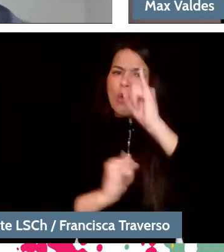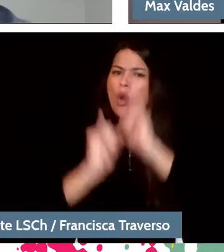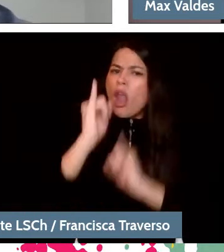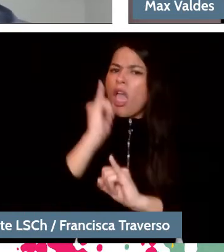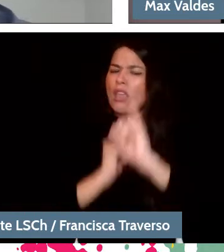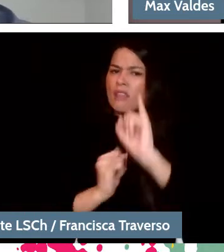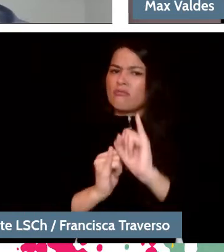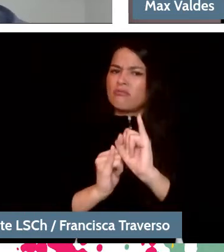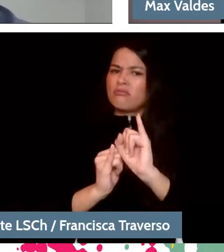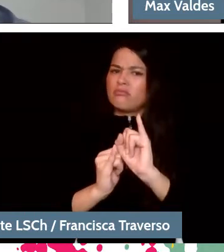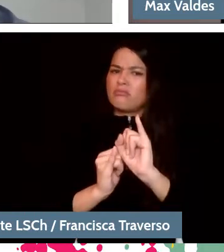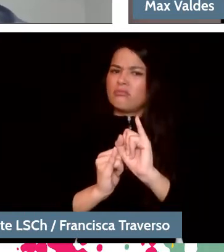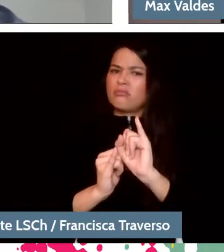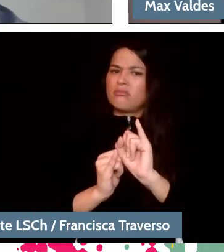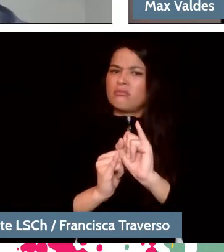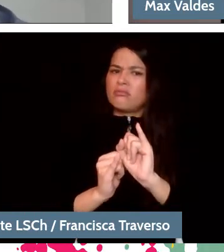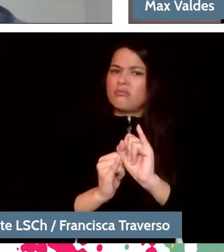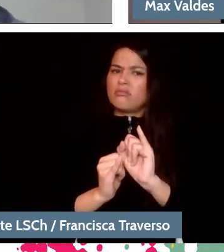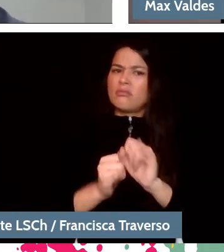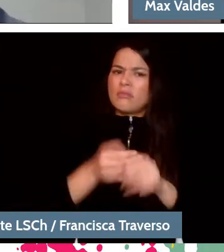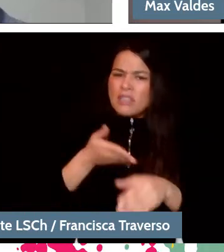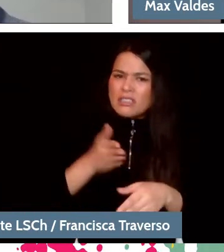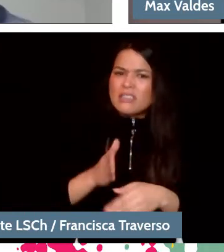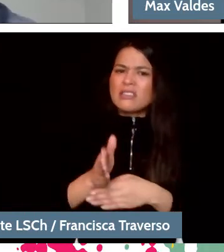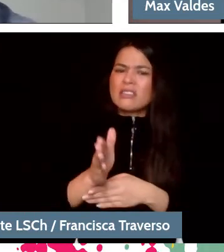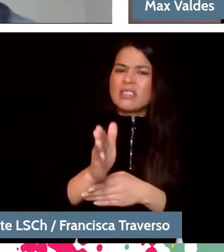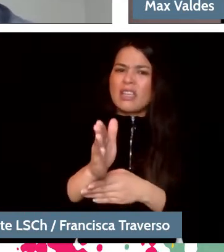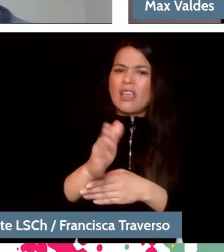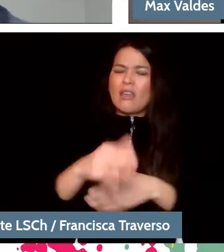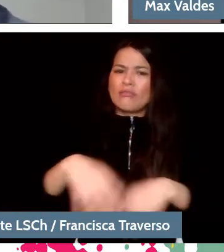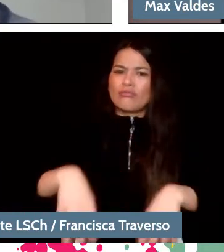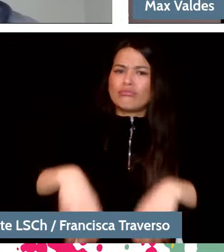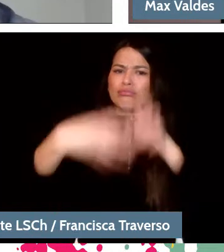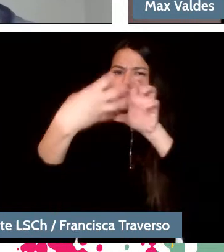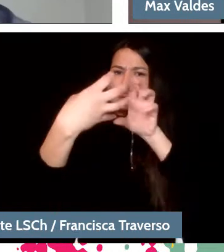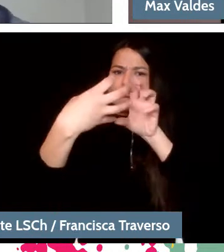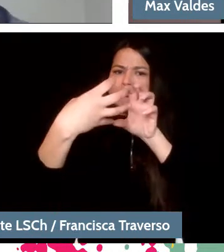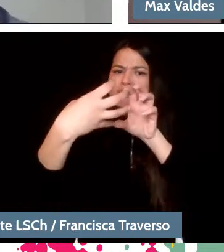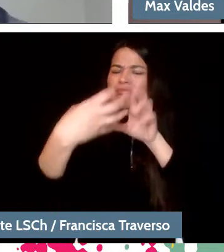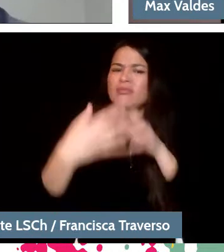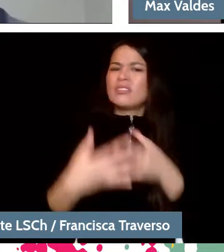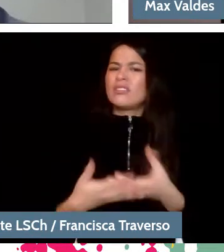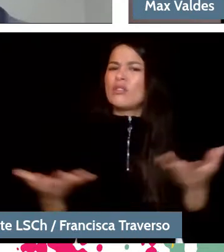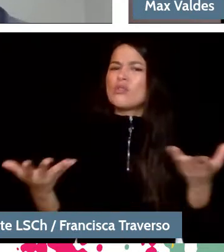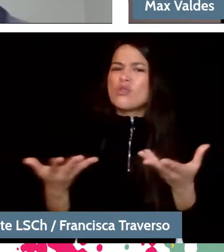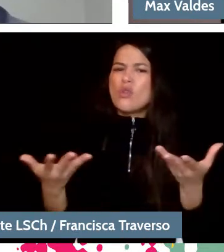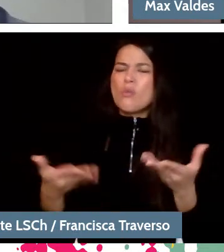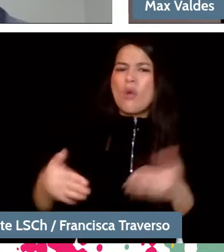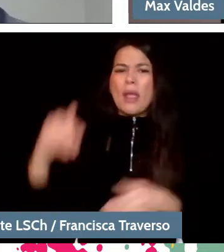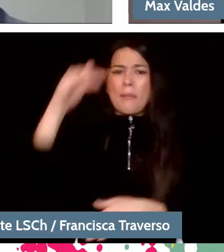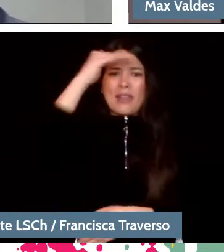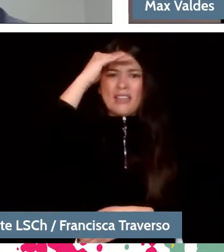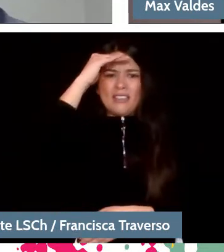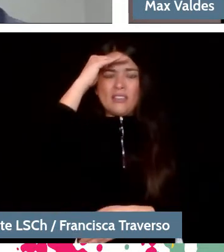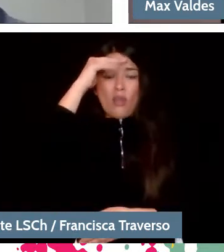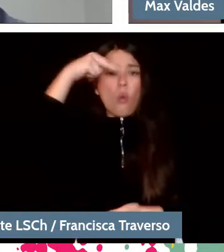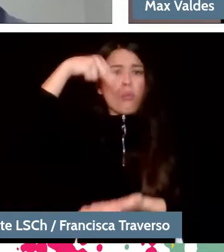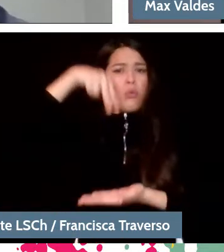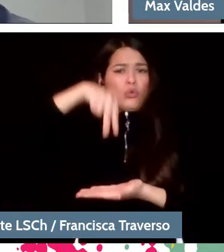Like keeping a broadcast like a practice and such. How has that experience been, or rather a posture, that I think is also very personal for each musician